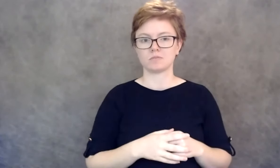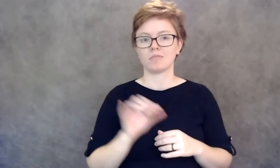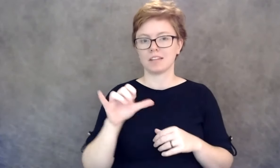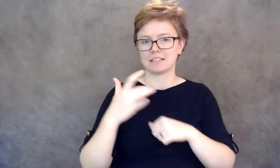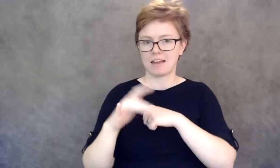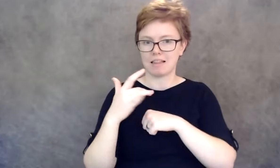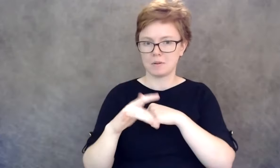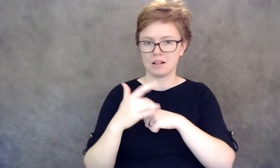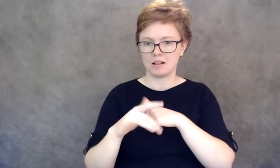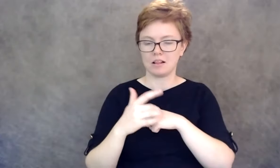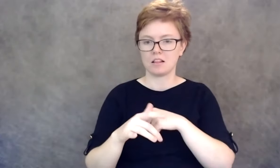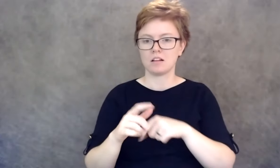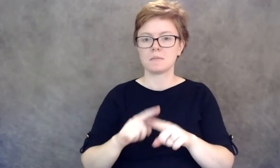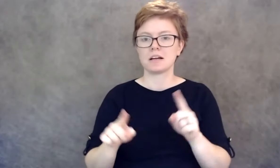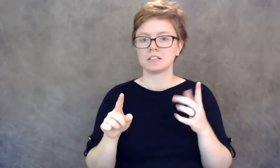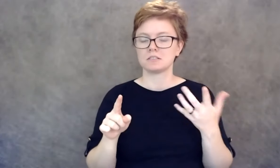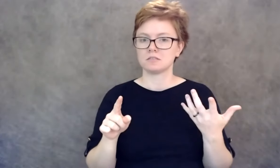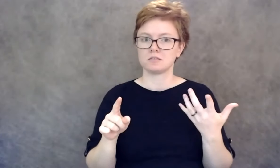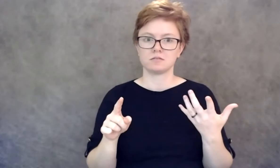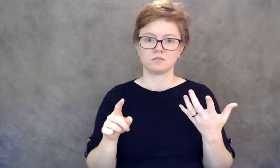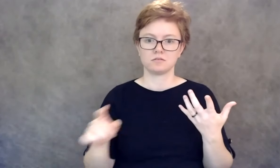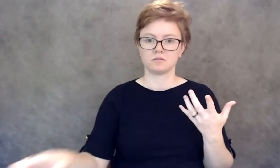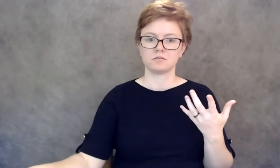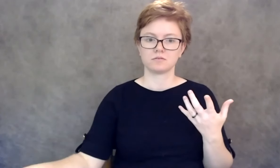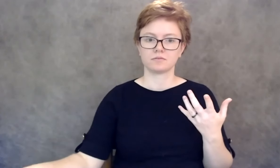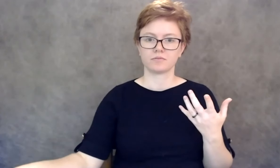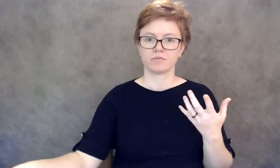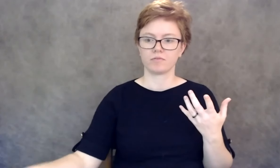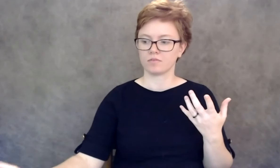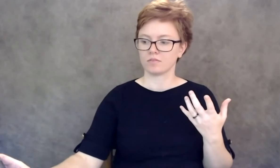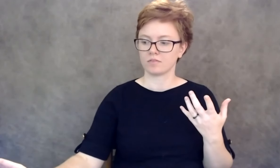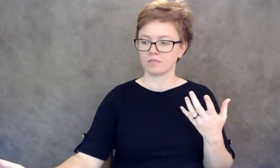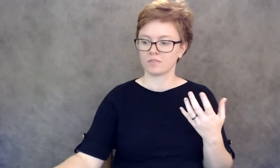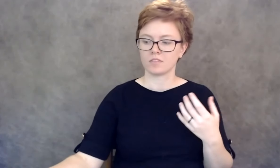but like you've said this whole time I think communication with the businesses or the,